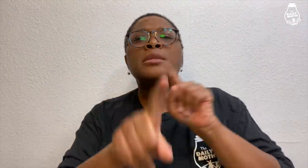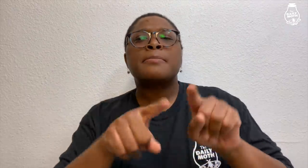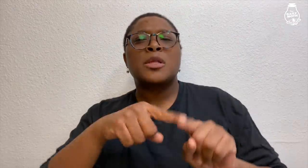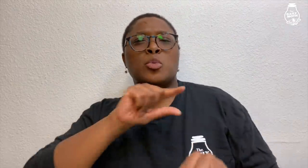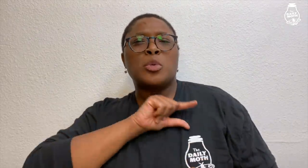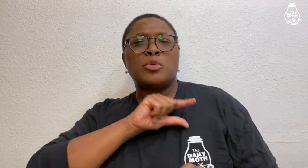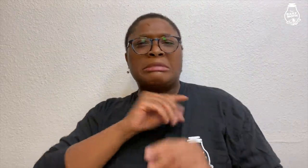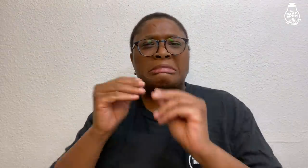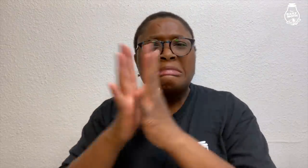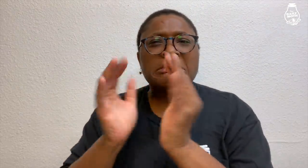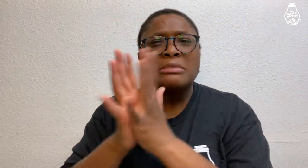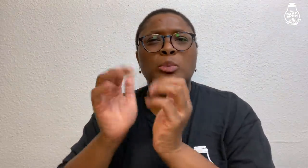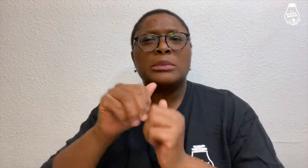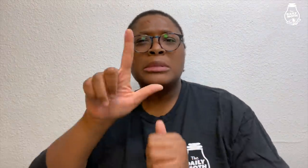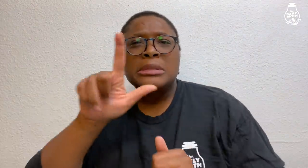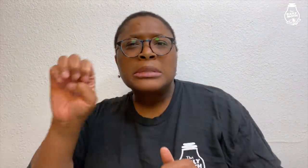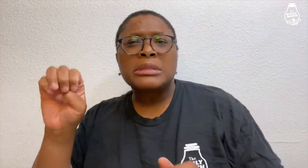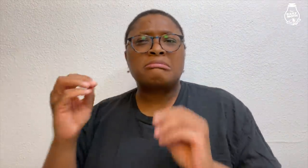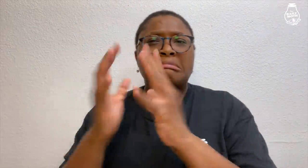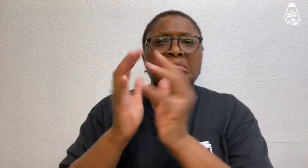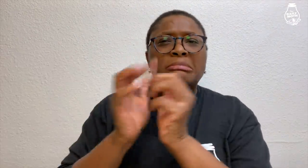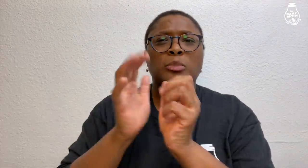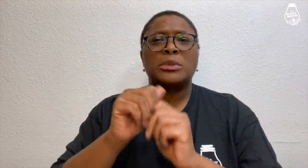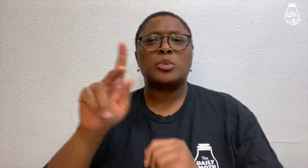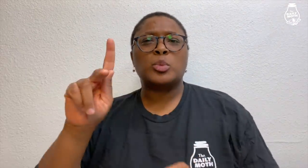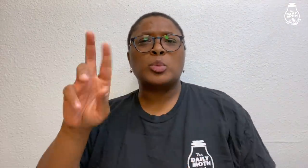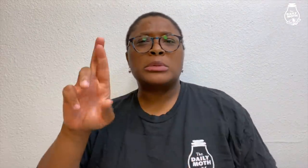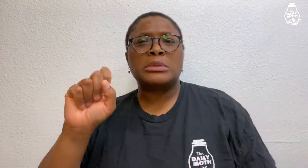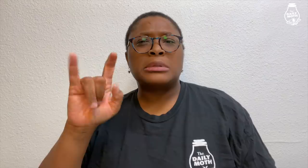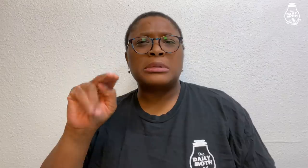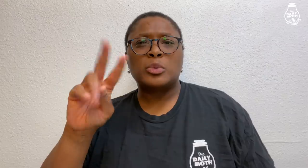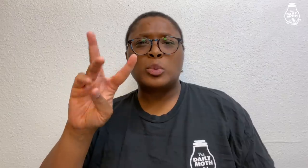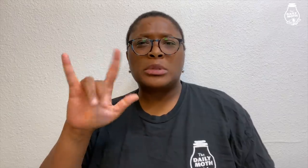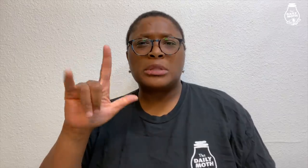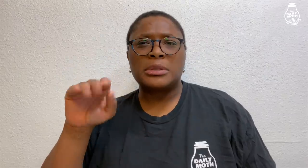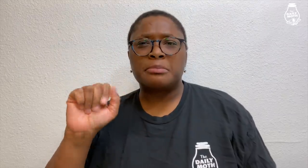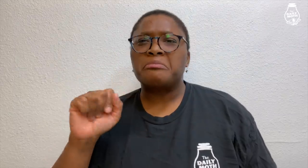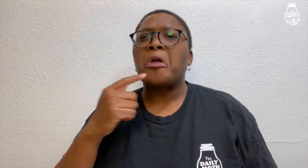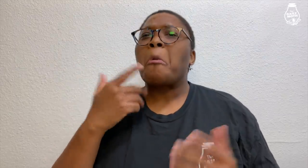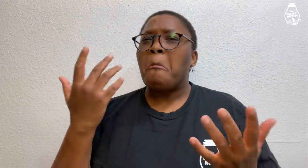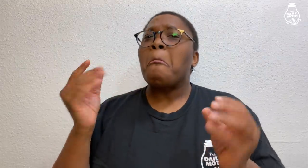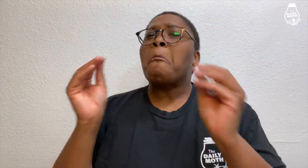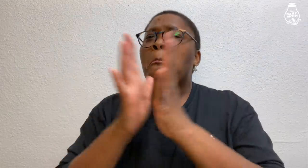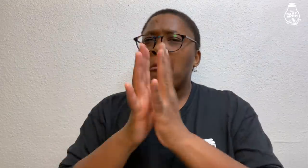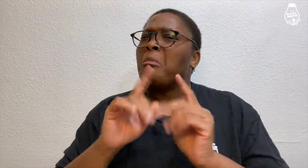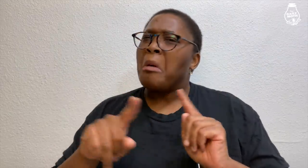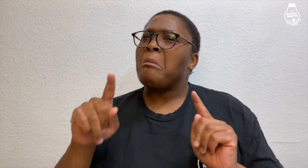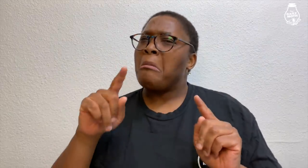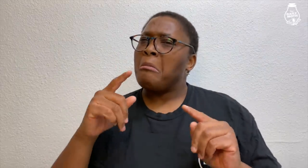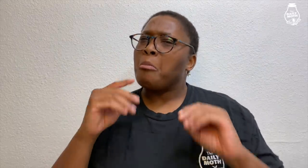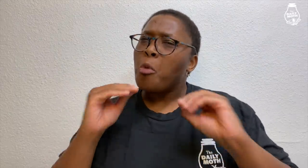She was also asked about Grant's fights with Lee and Kristin Williams. Paige explained they had gotten in fights,